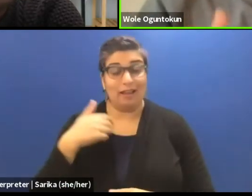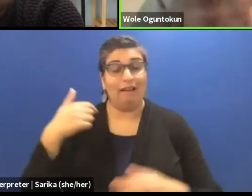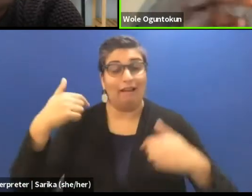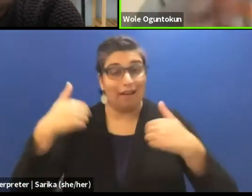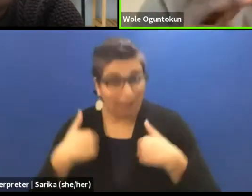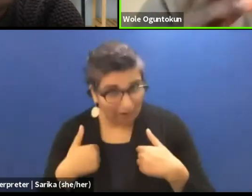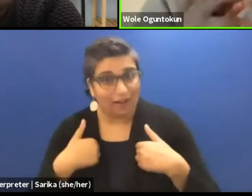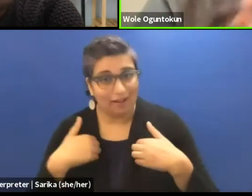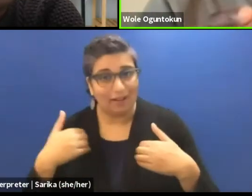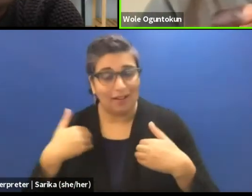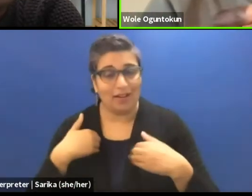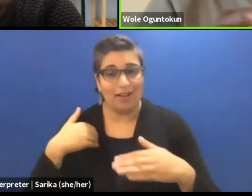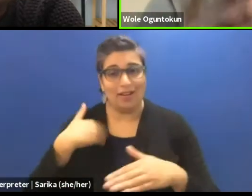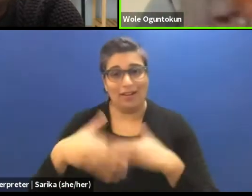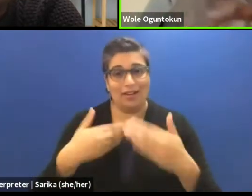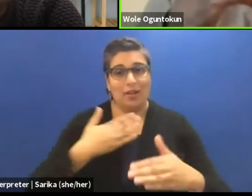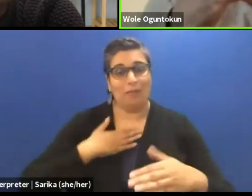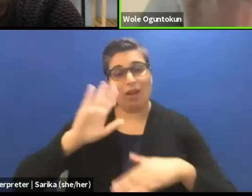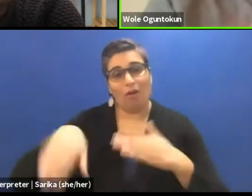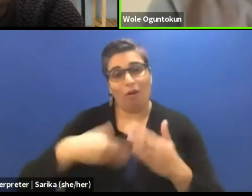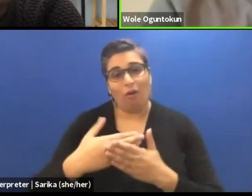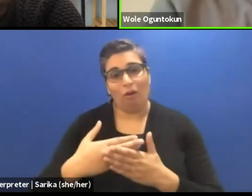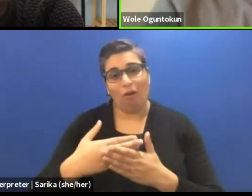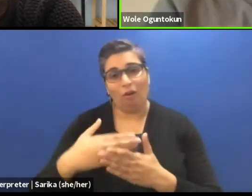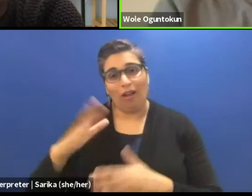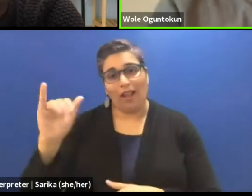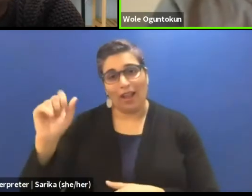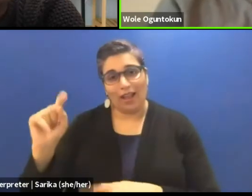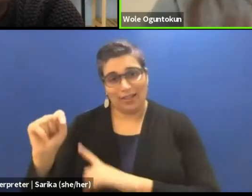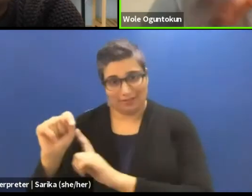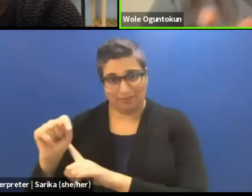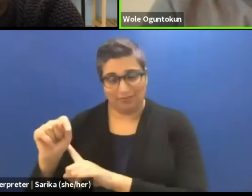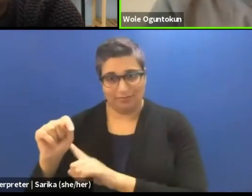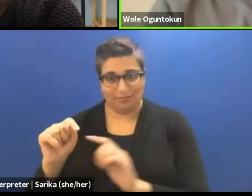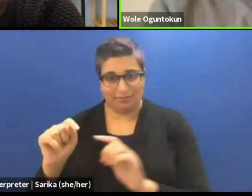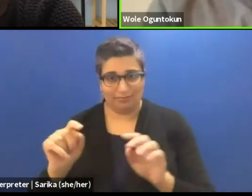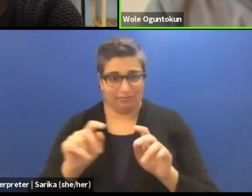My entire cast often acted as dramaturgs.